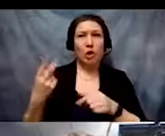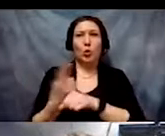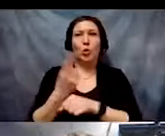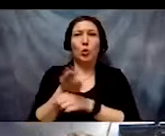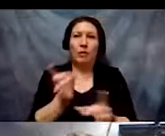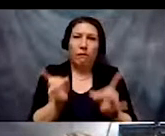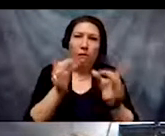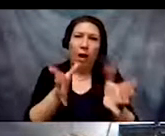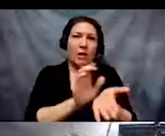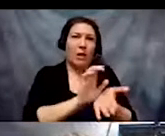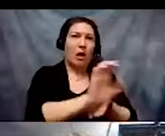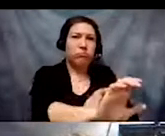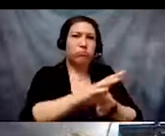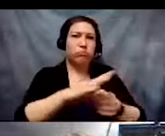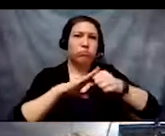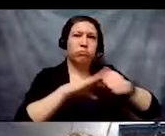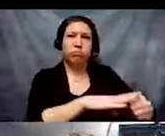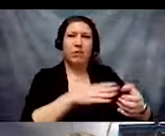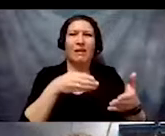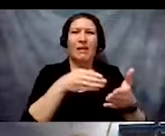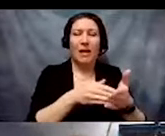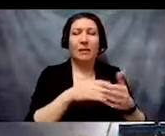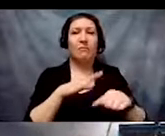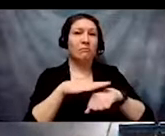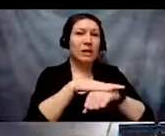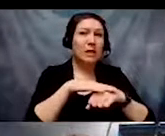subjagation against indigenous nations,